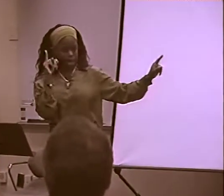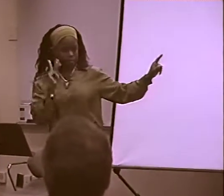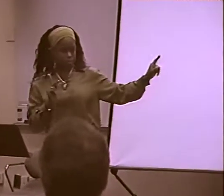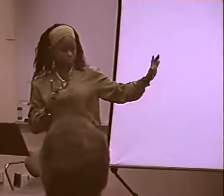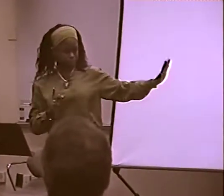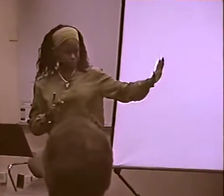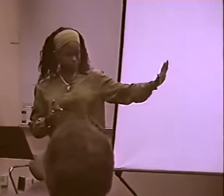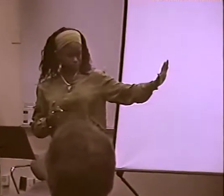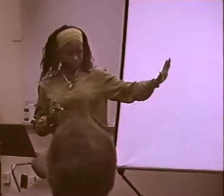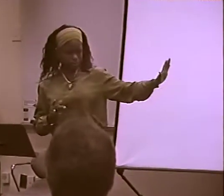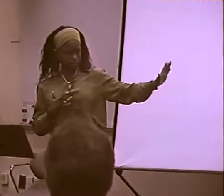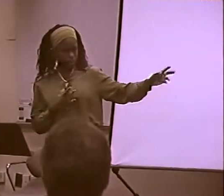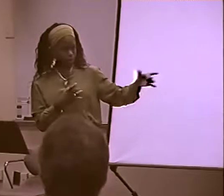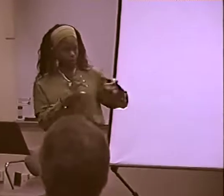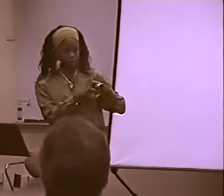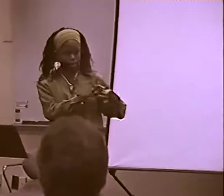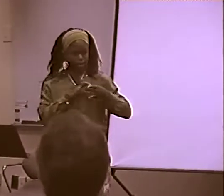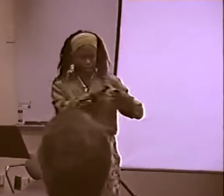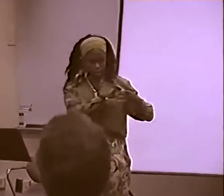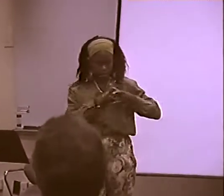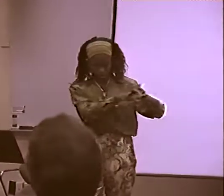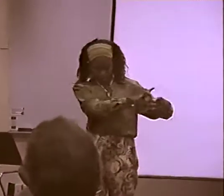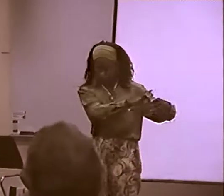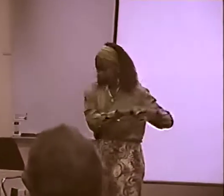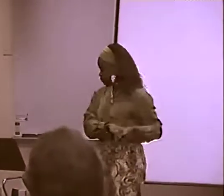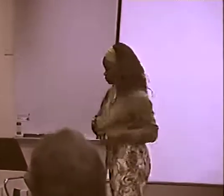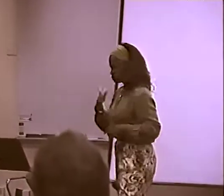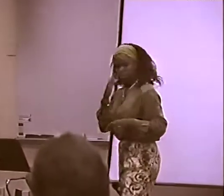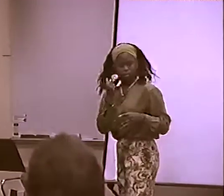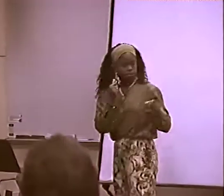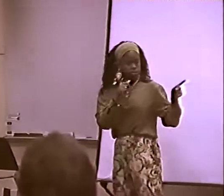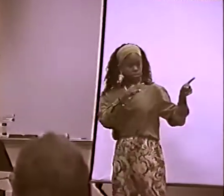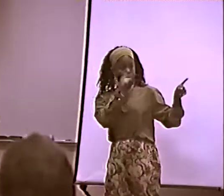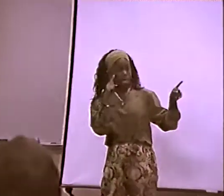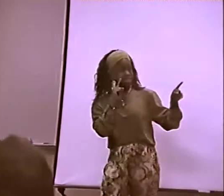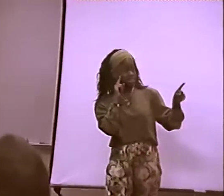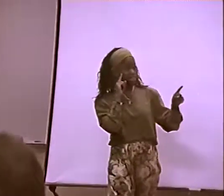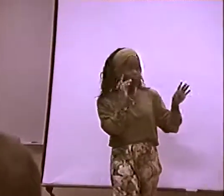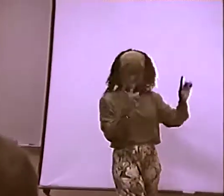AND TOOK THAT ON AND INCORPORATED THAT...